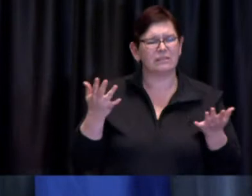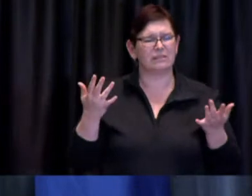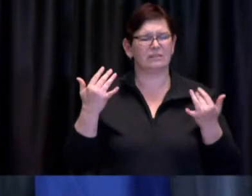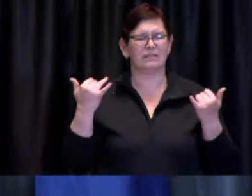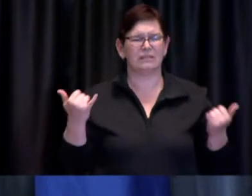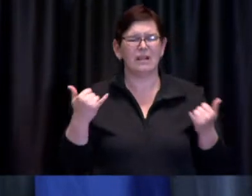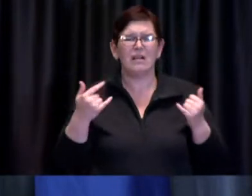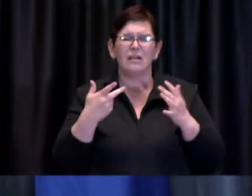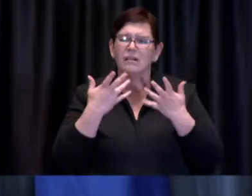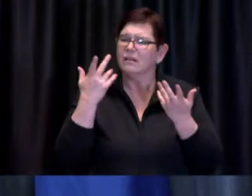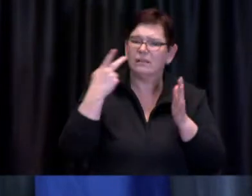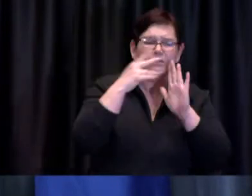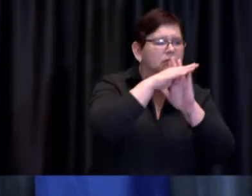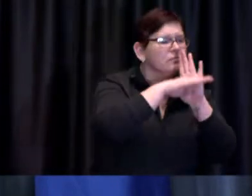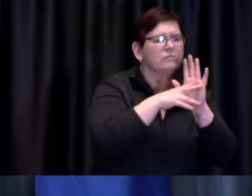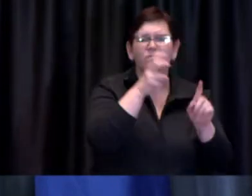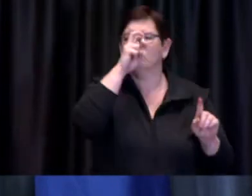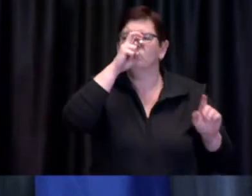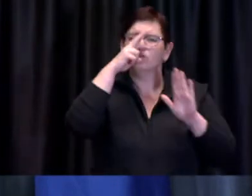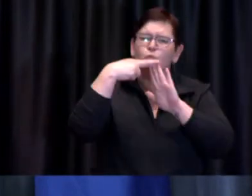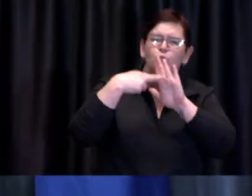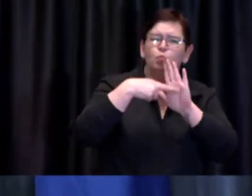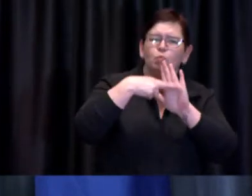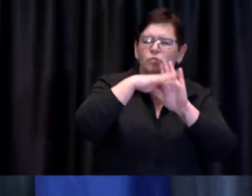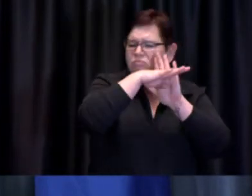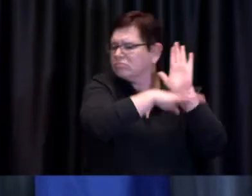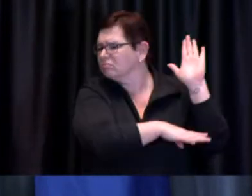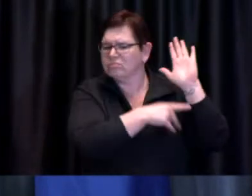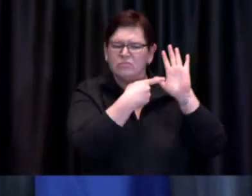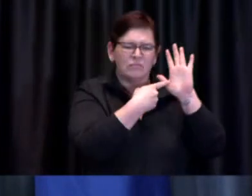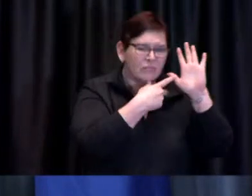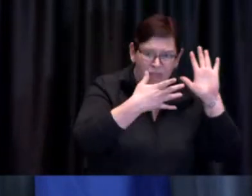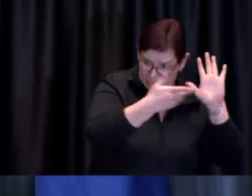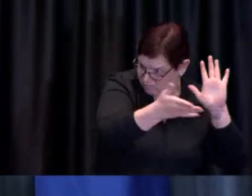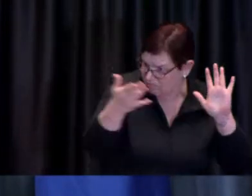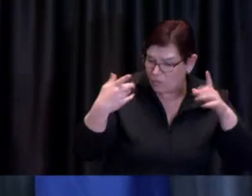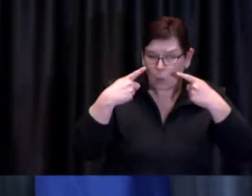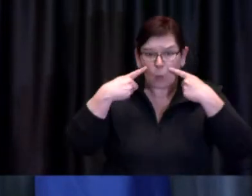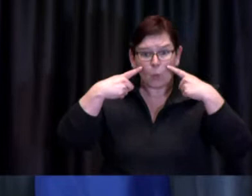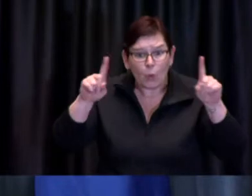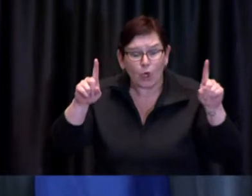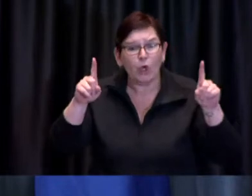hopefully moving the transmission of COVID-19 in the right direction reducing transmission